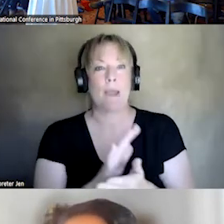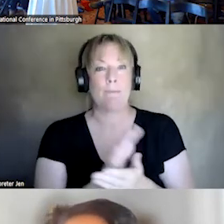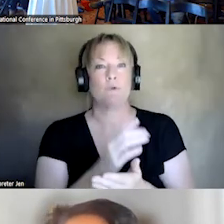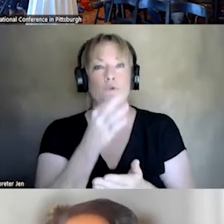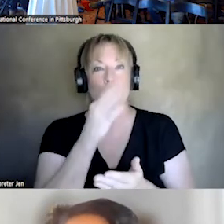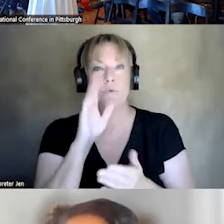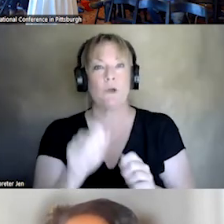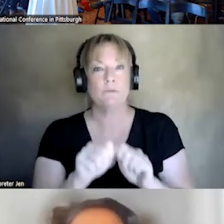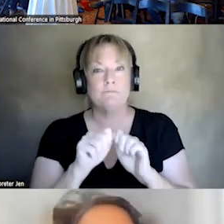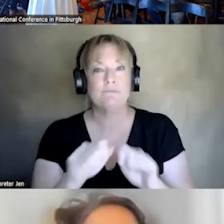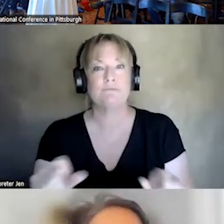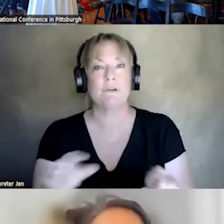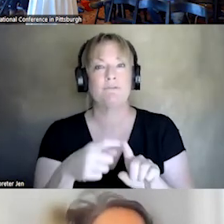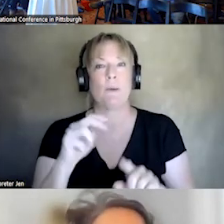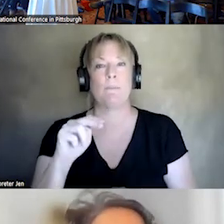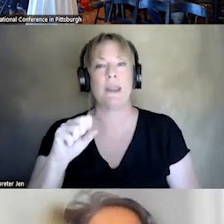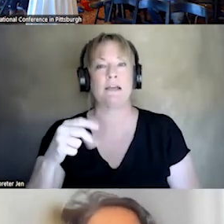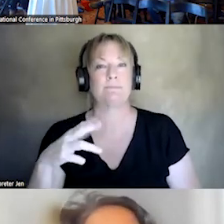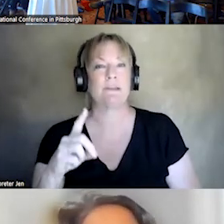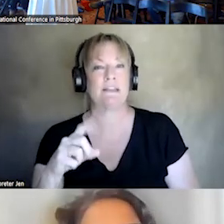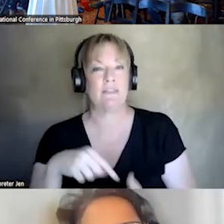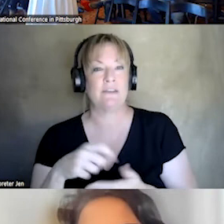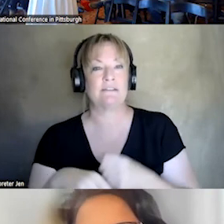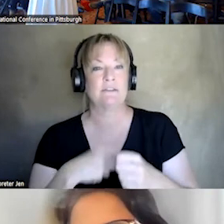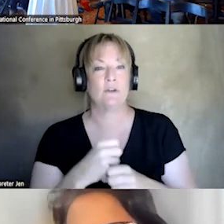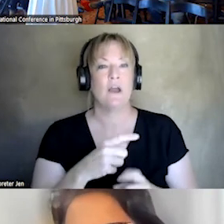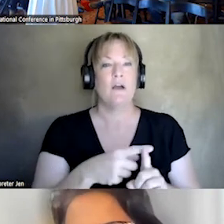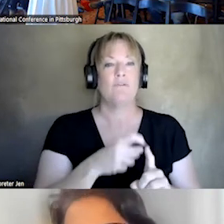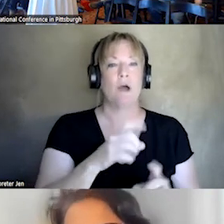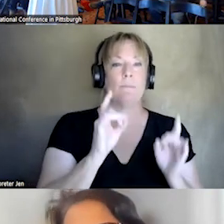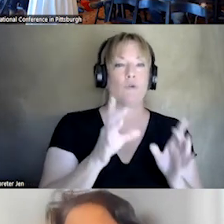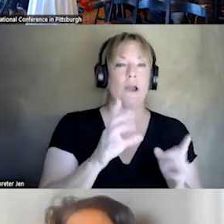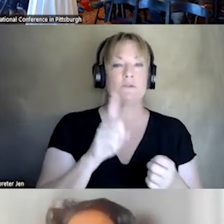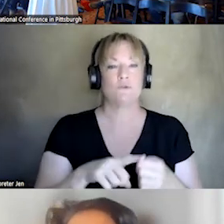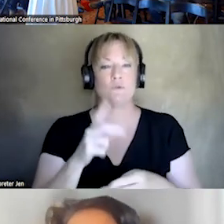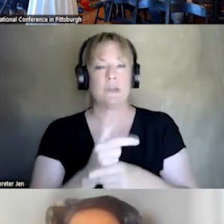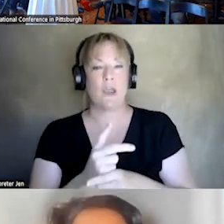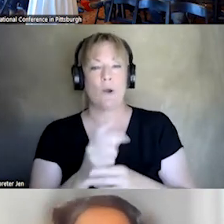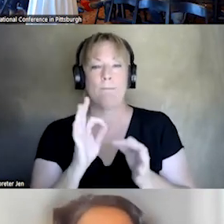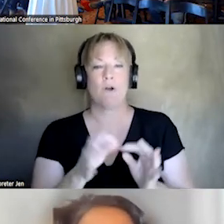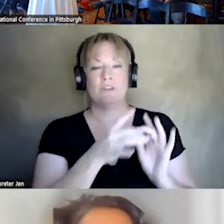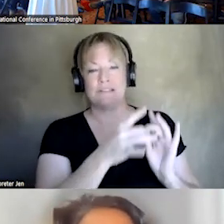NASMHPD THIS YEAR. FROM CRISIS TO CARE. PERFECT SEGUE, EVERYTHING WE HAVE BEEN TALKING ABOUT. WE